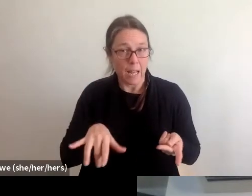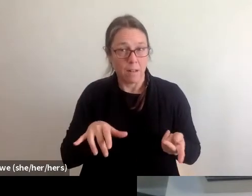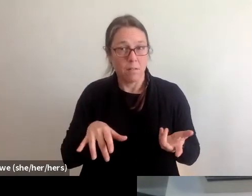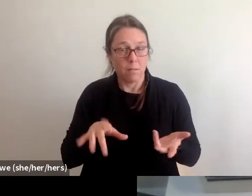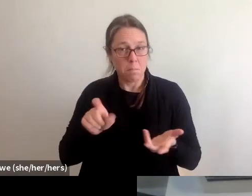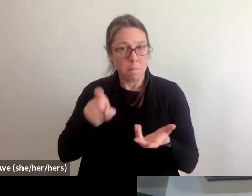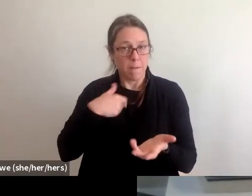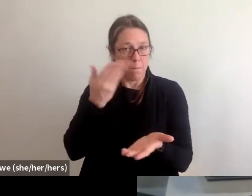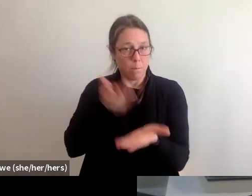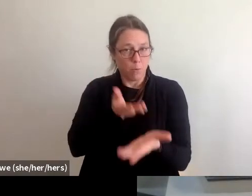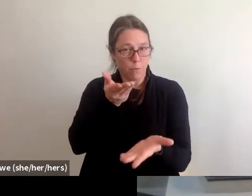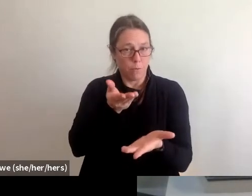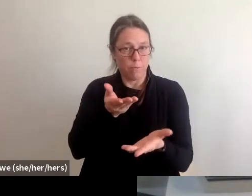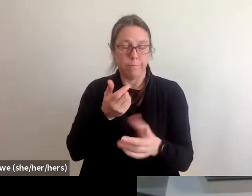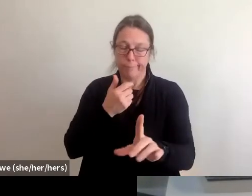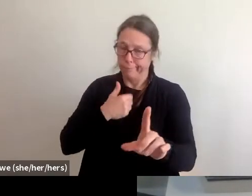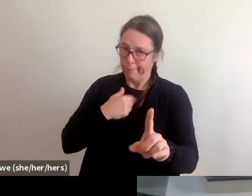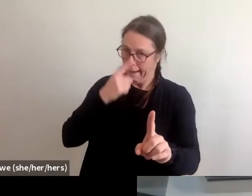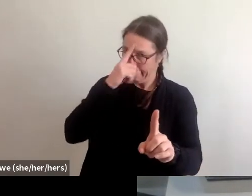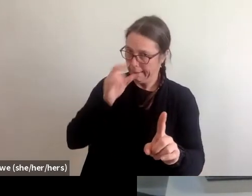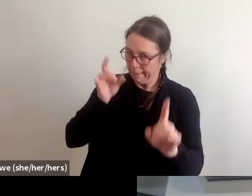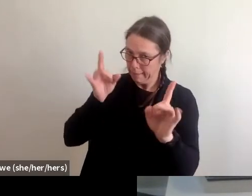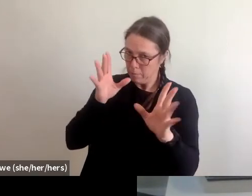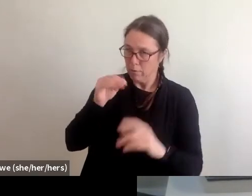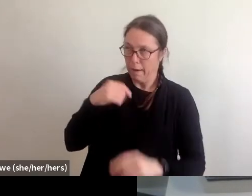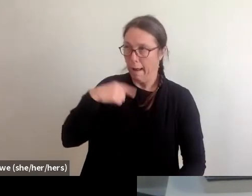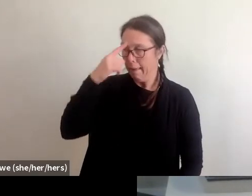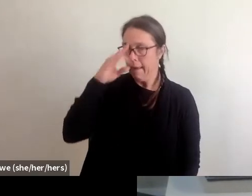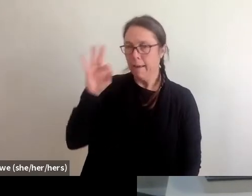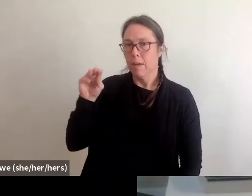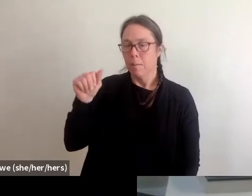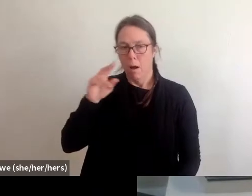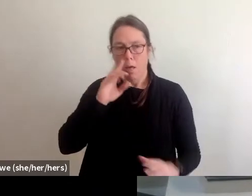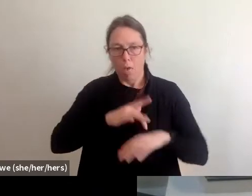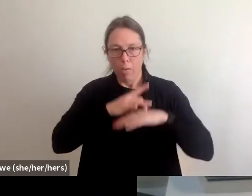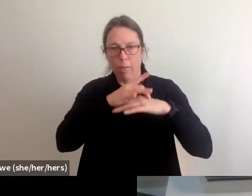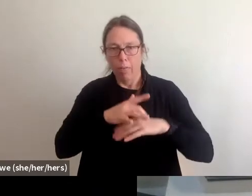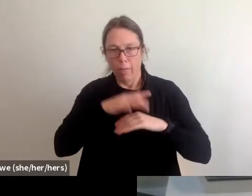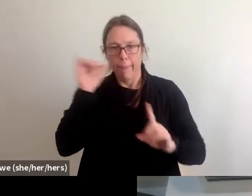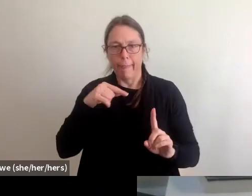I think that's absurd and I think FEMA spends much too much time focusing on waste, fraud and abuse,